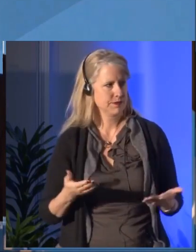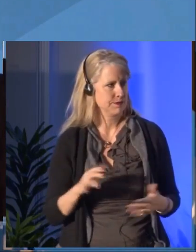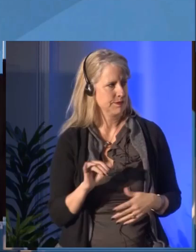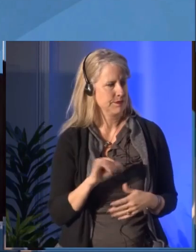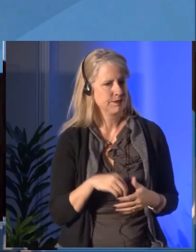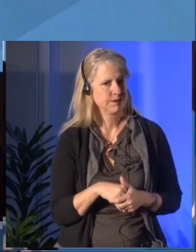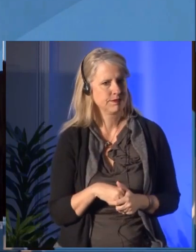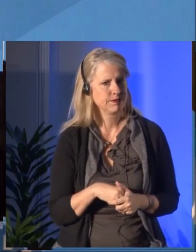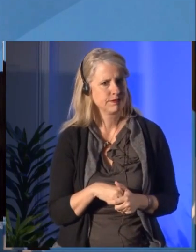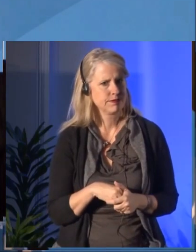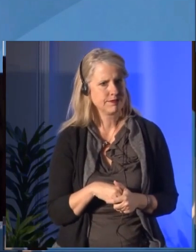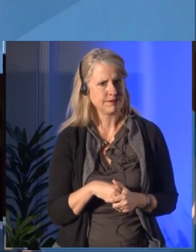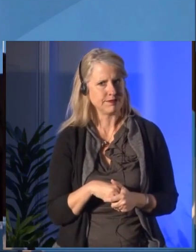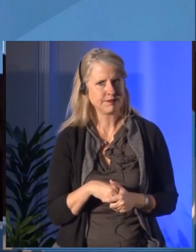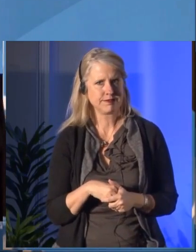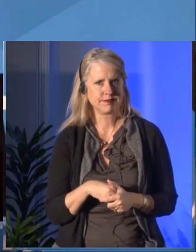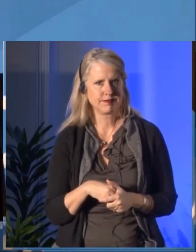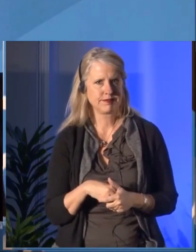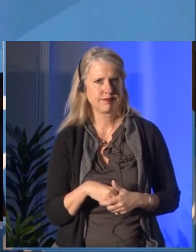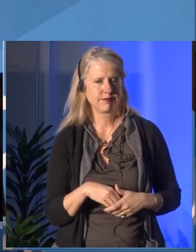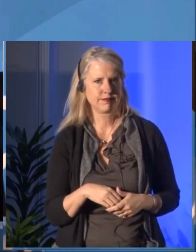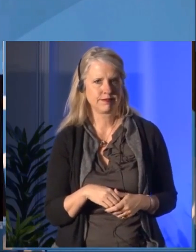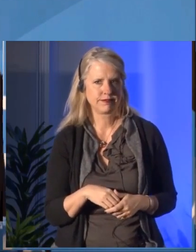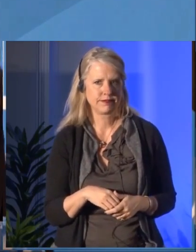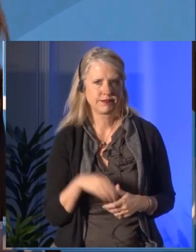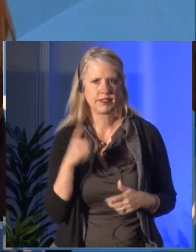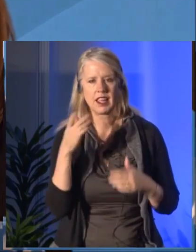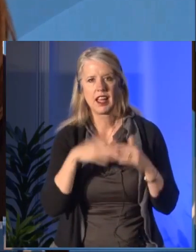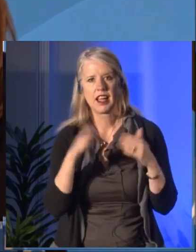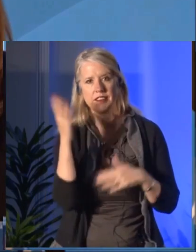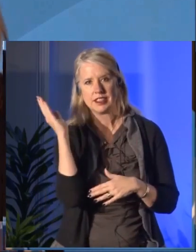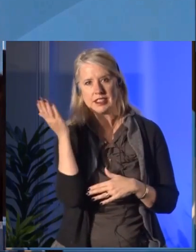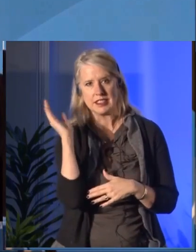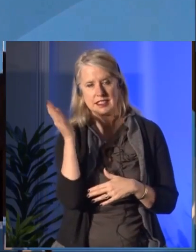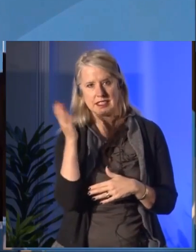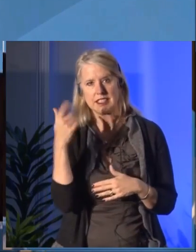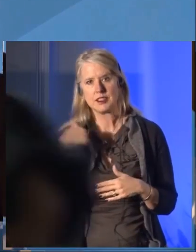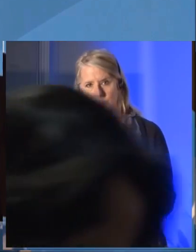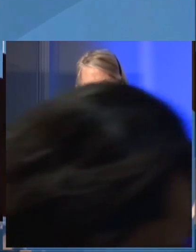Online you can submit your questions using our hashtag.